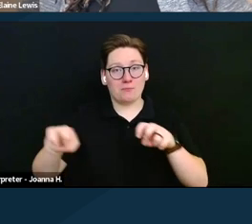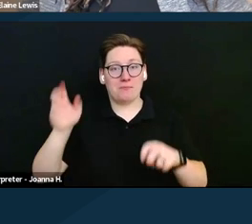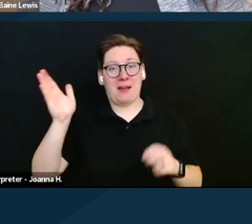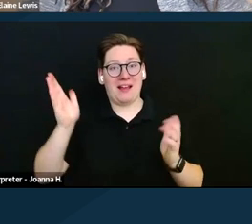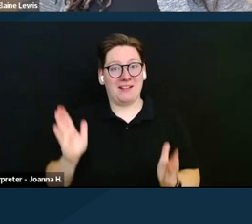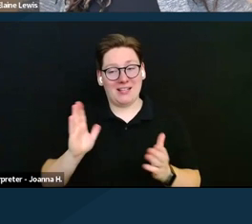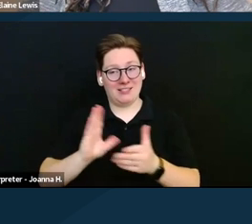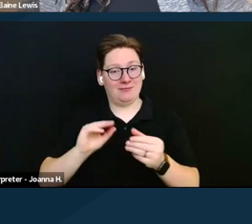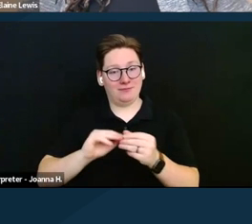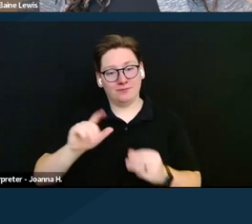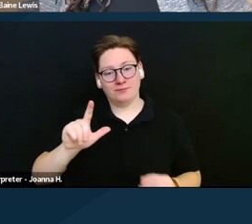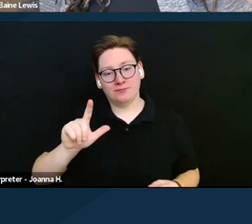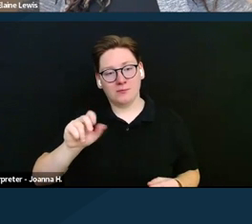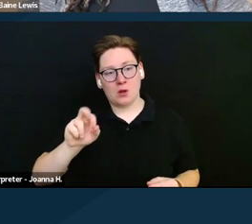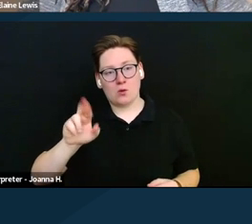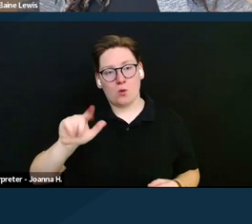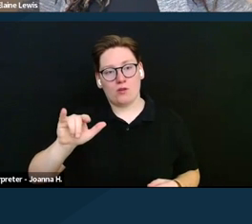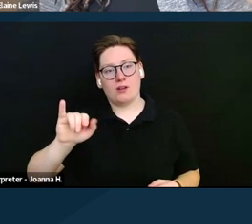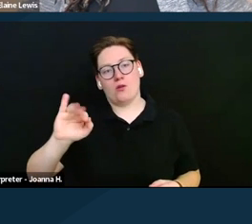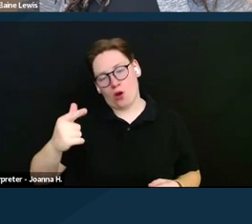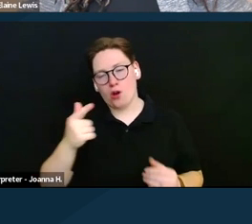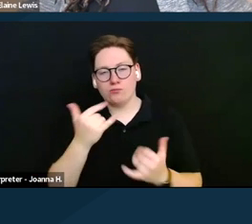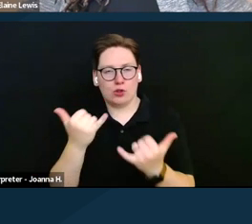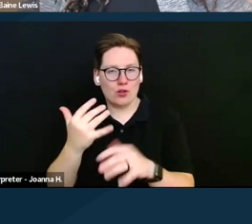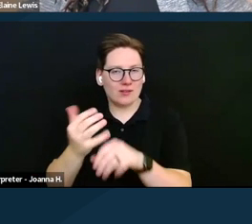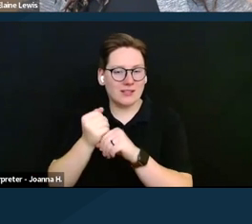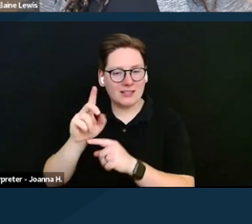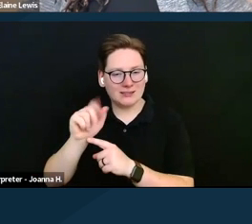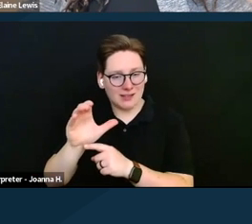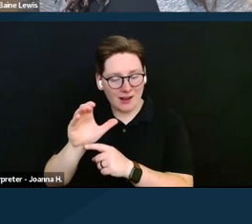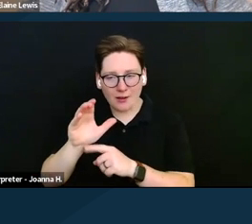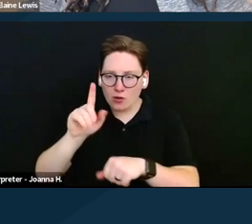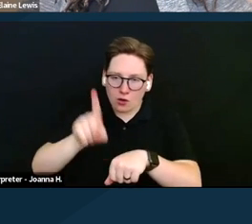Lori Long is a current DAC recipient and longtime promoter of Lori's Law,